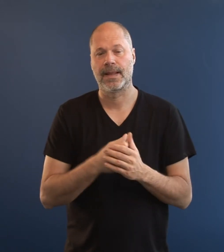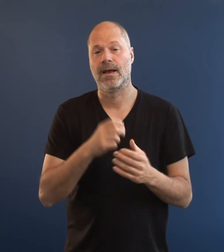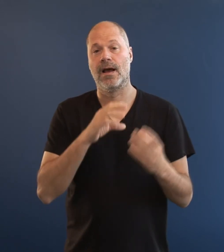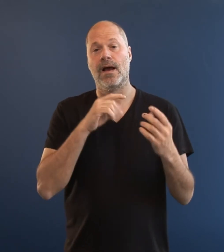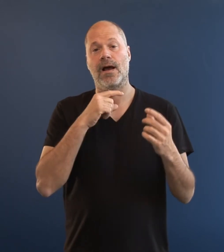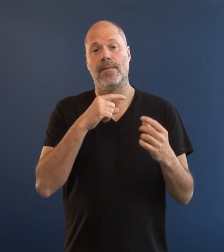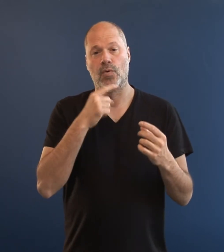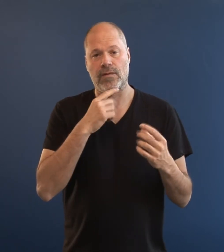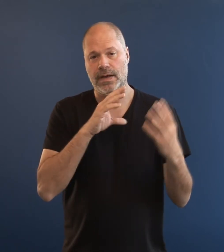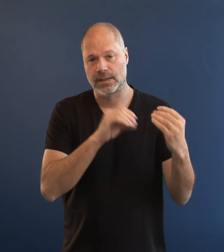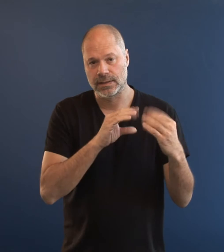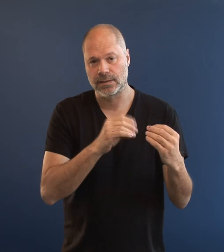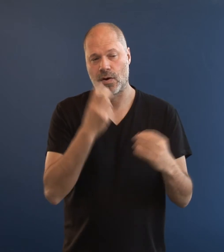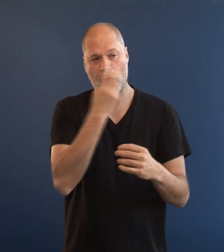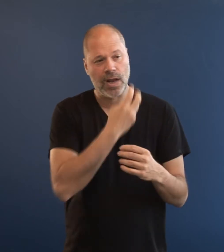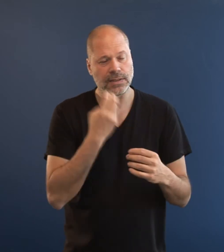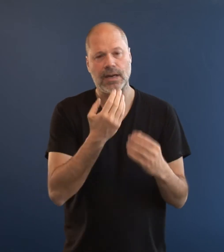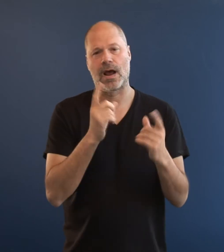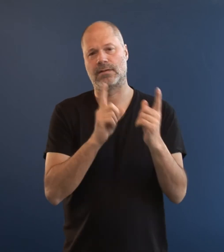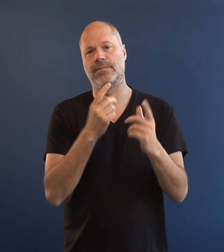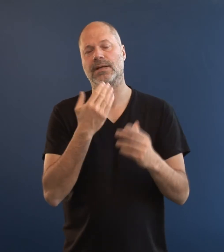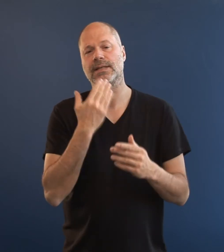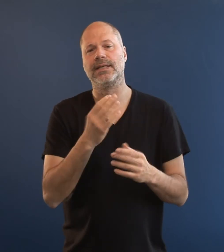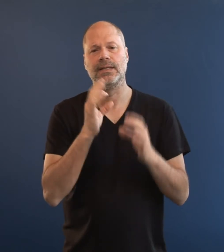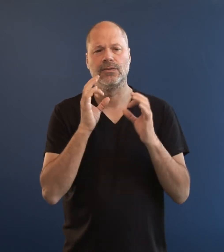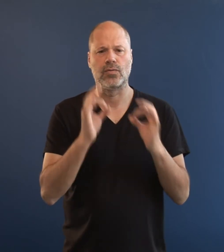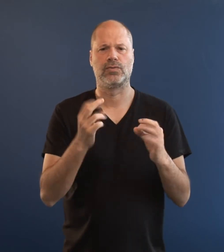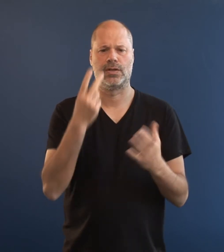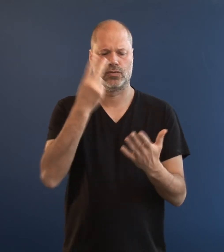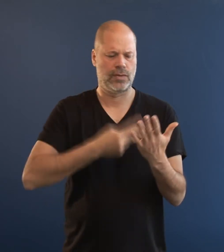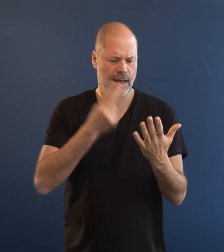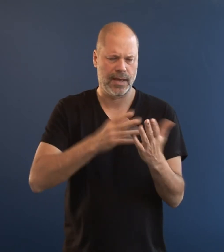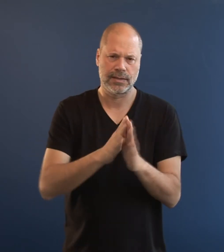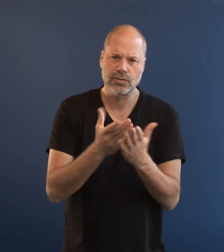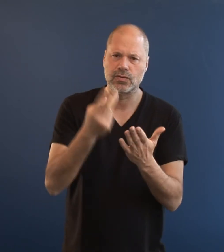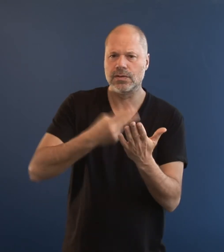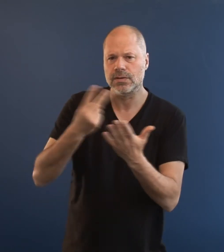He learned to speak and lip-read because he reads a lot and loves it.